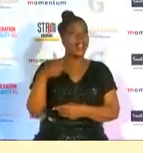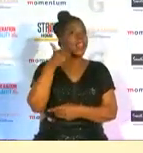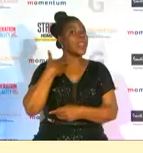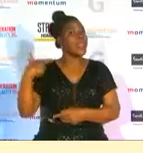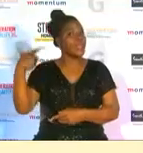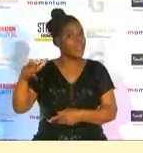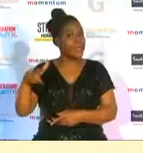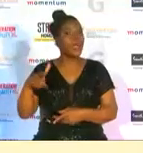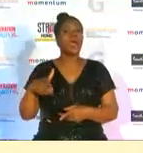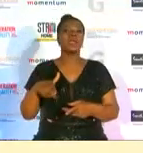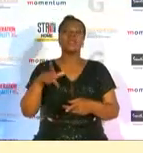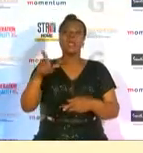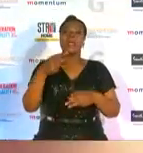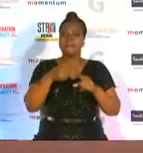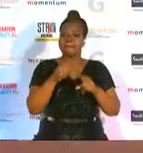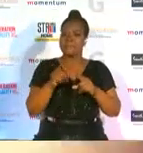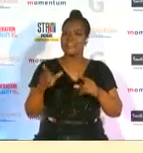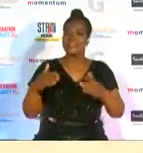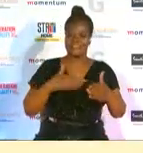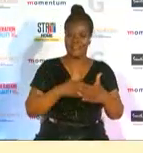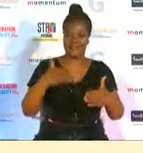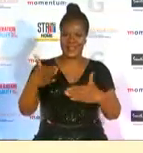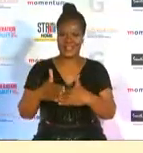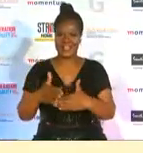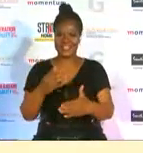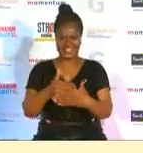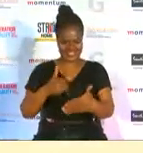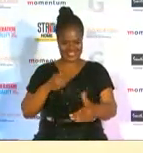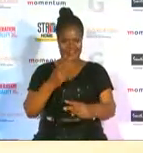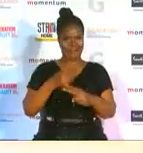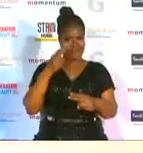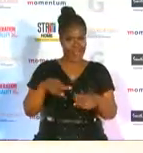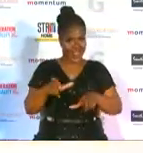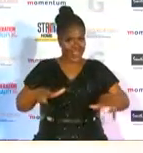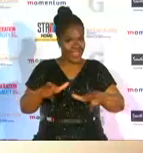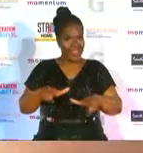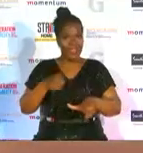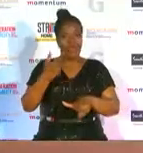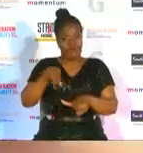played up to the semi-final level so yes for me 2019 showed that